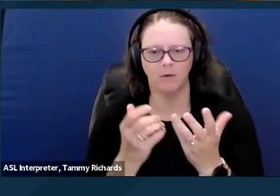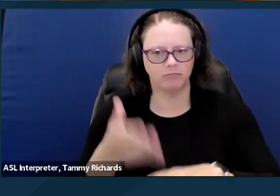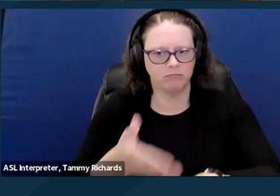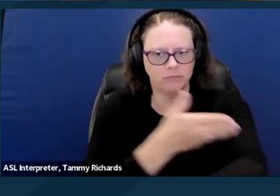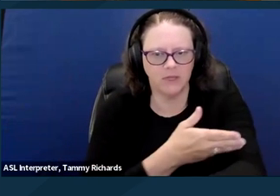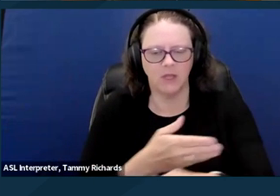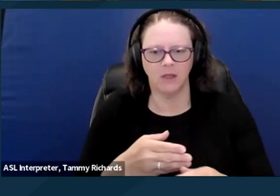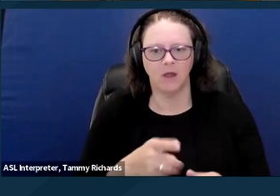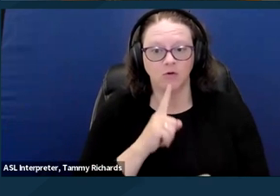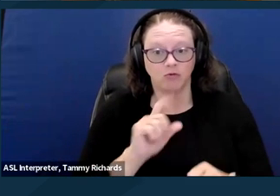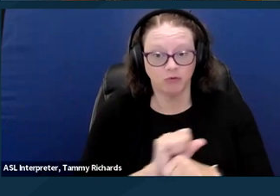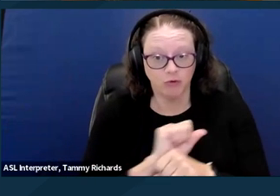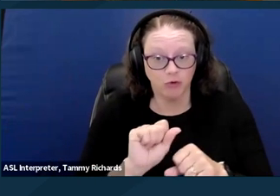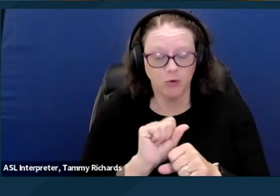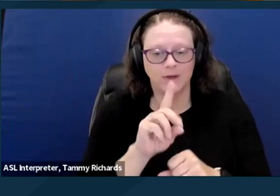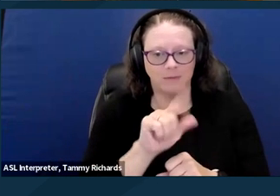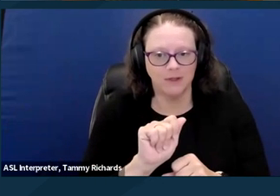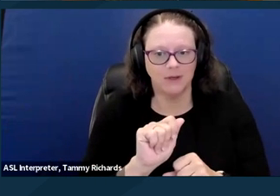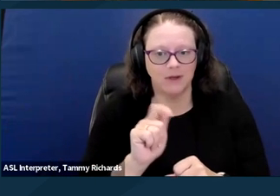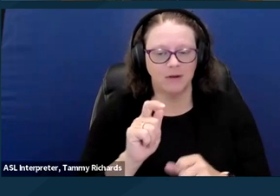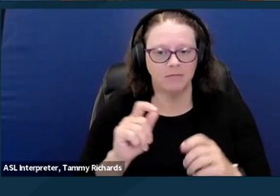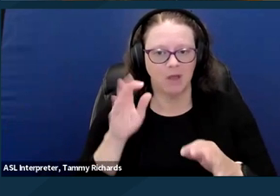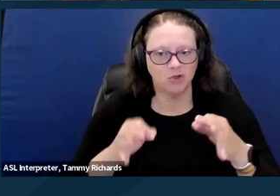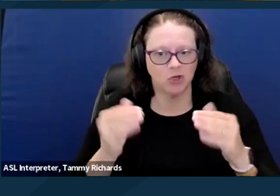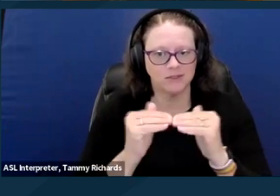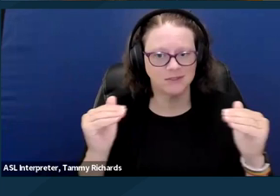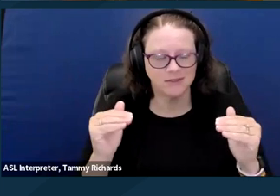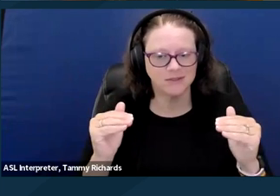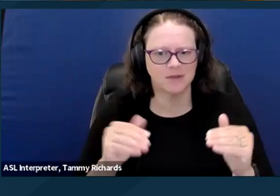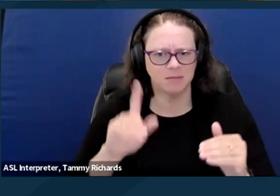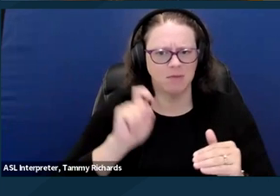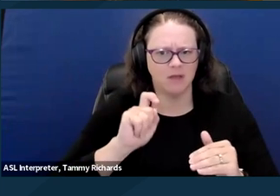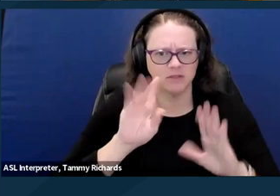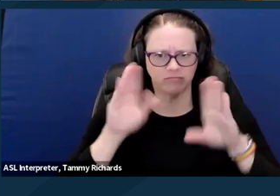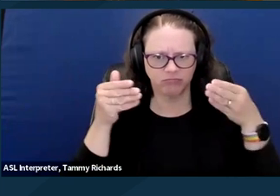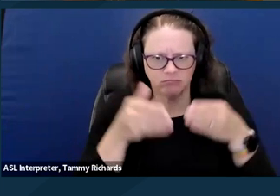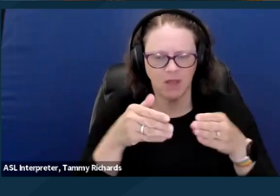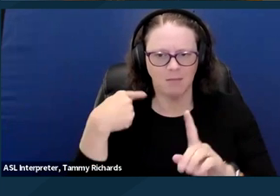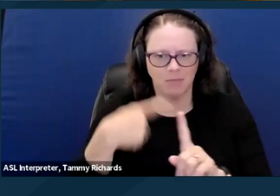while centering housing justice, knowing that true housing justice would also not be possible